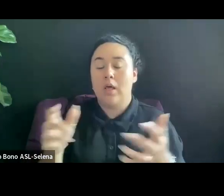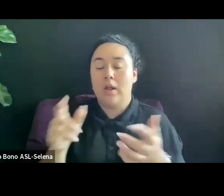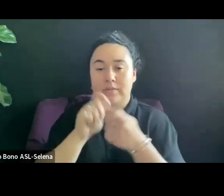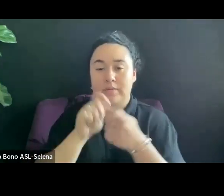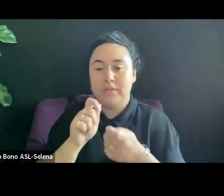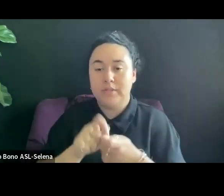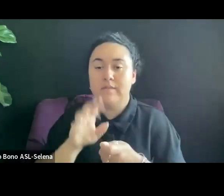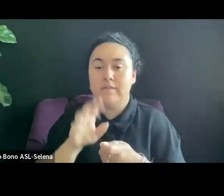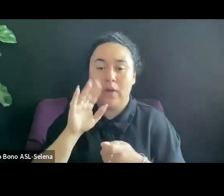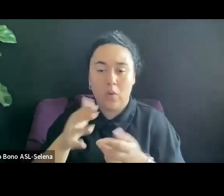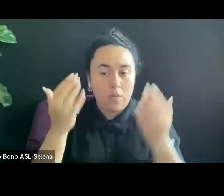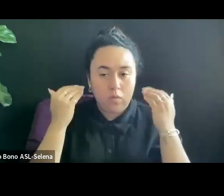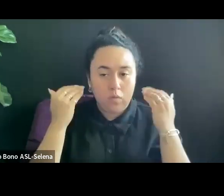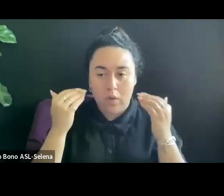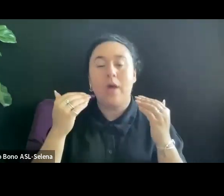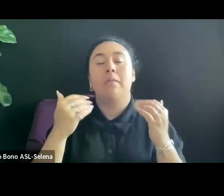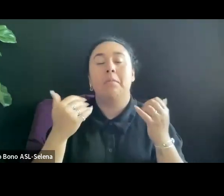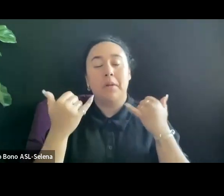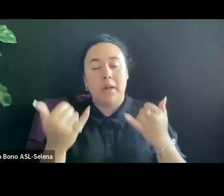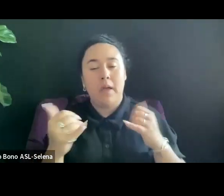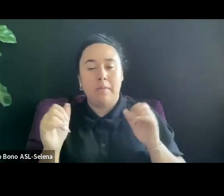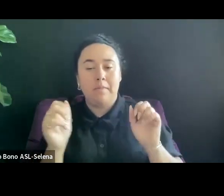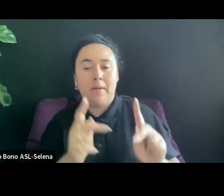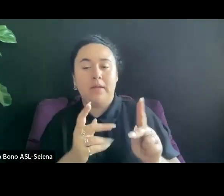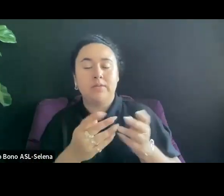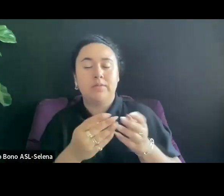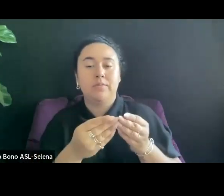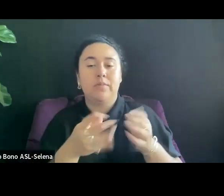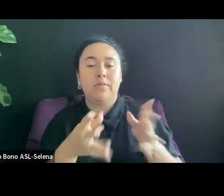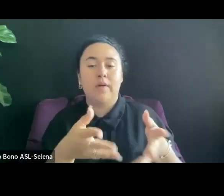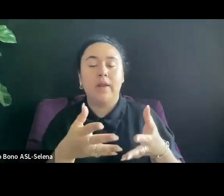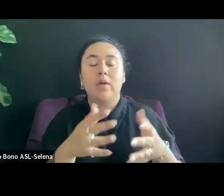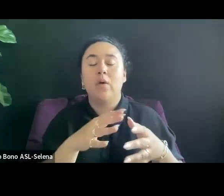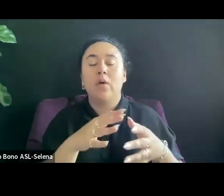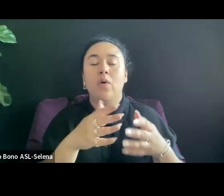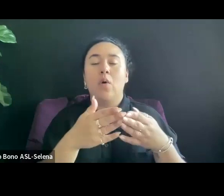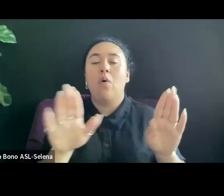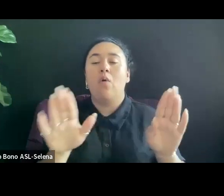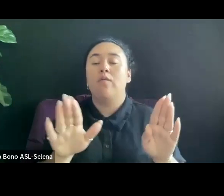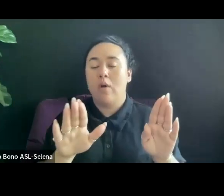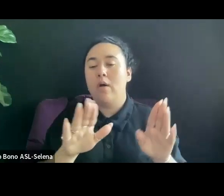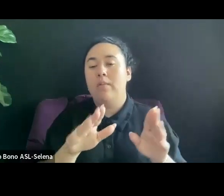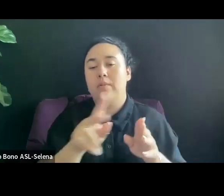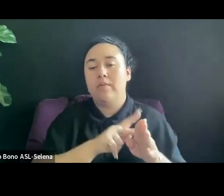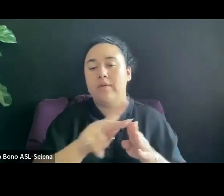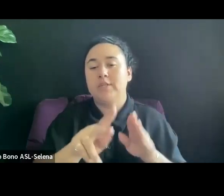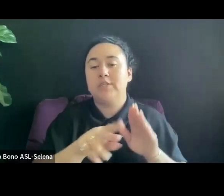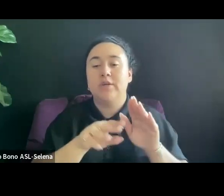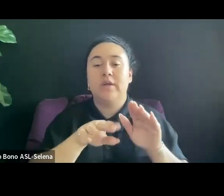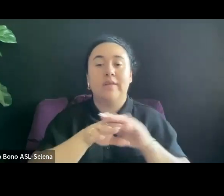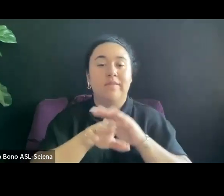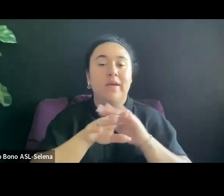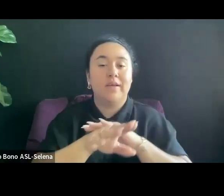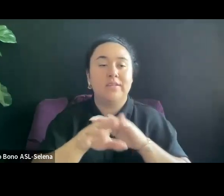GIVING YOU SOME OVERALL PROFESSIONAL ADVICE ON GETTING OUT INTO THE WORLD. IT WILL HELP YOU TO KEEP